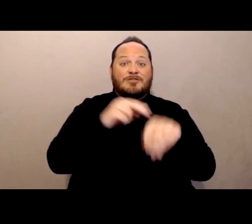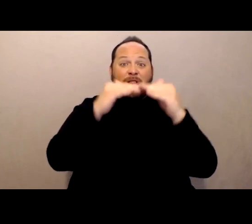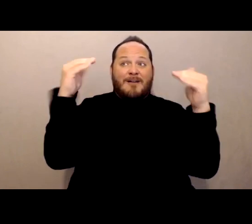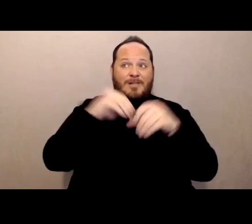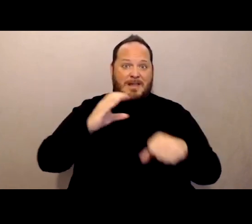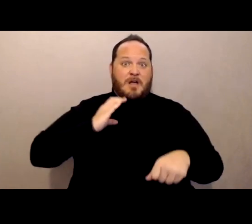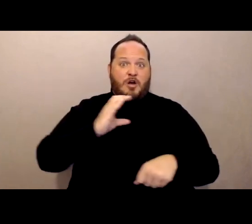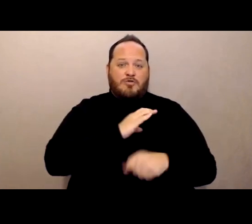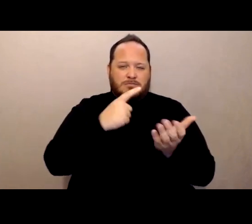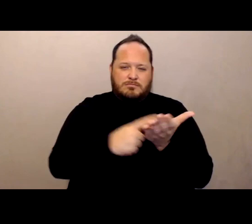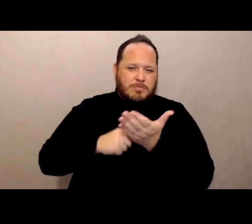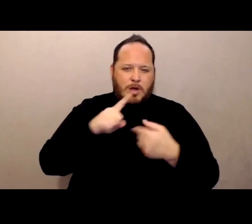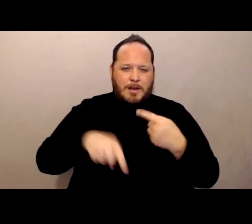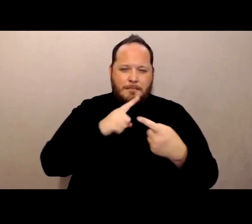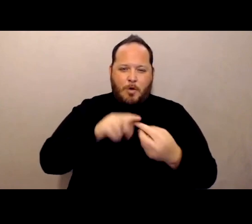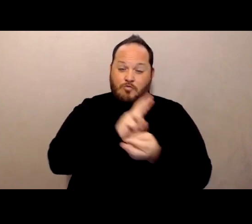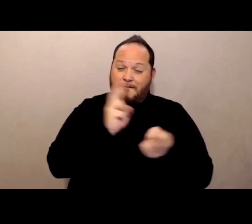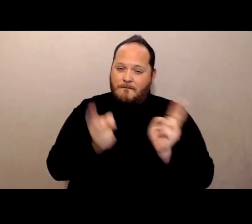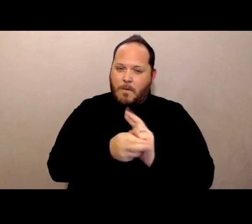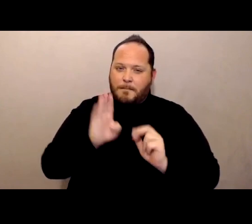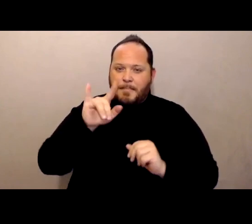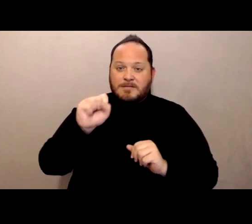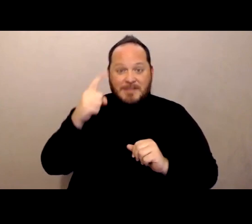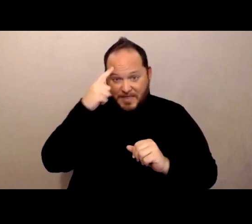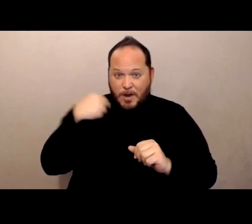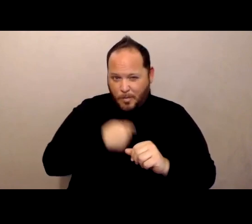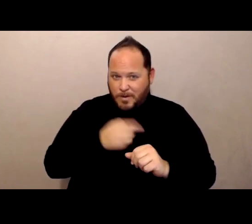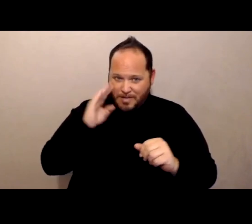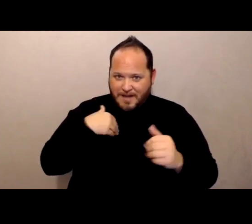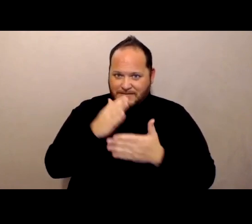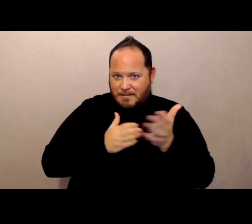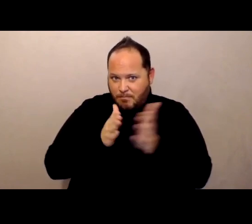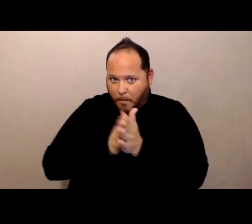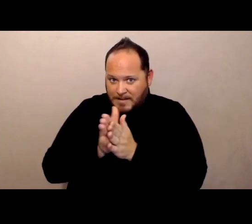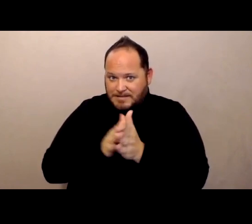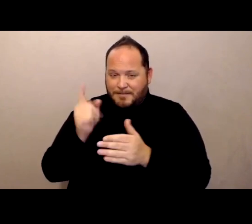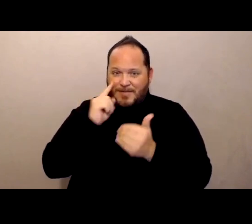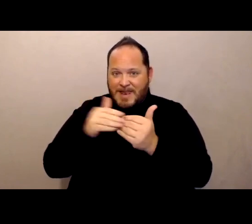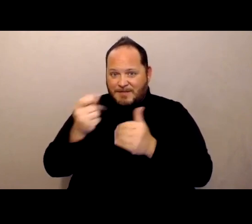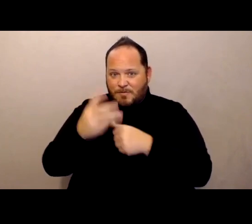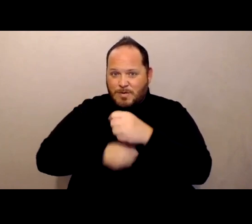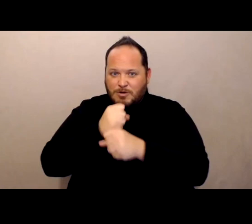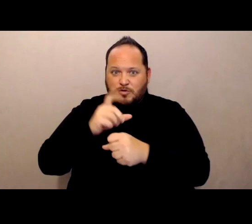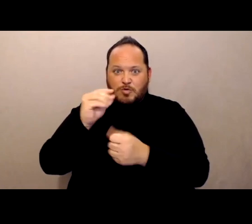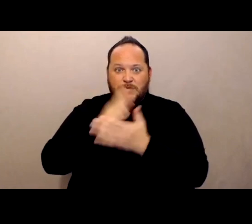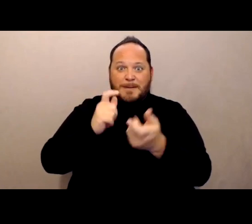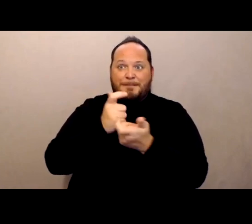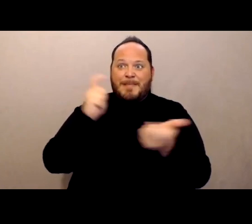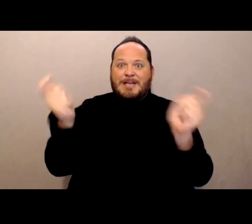I think we're going to have some momentum for at least the next couple of years to do some major things. [Lawrence] Excellent, thank you, Susan,